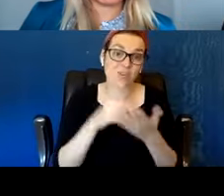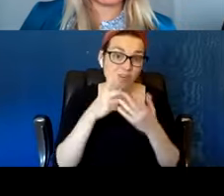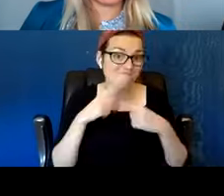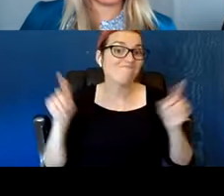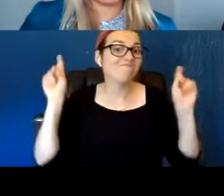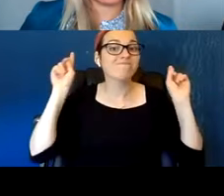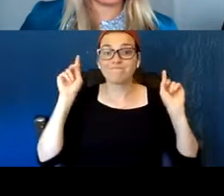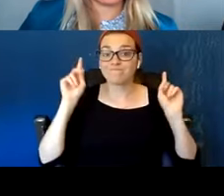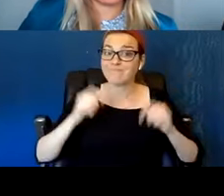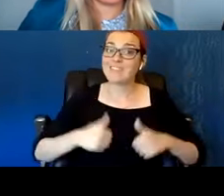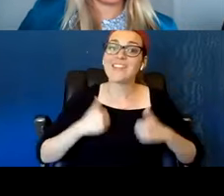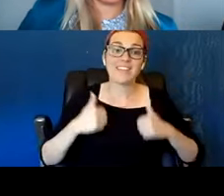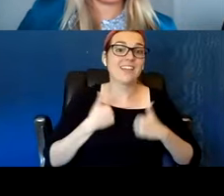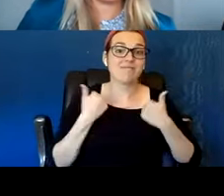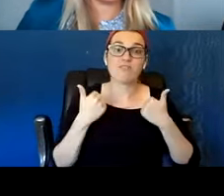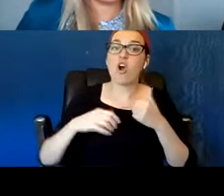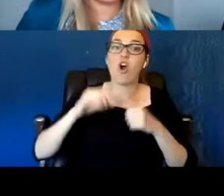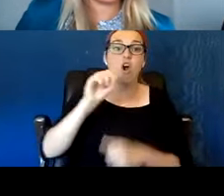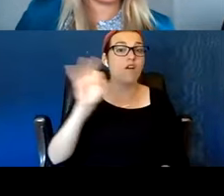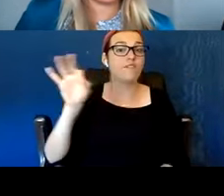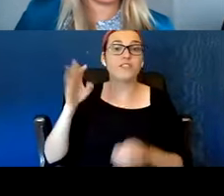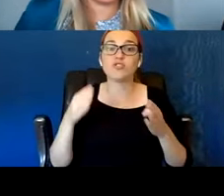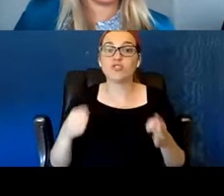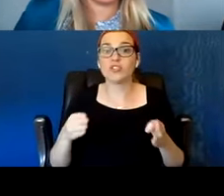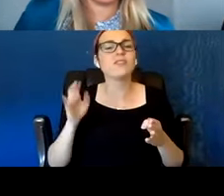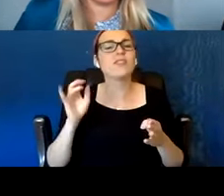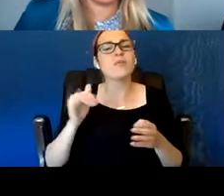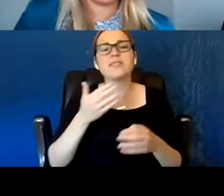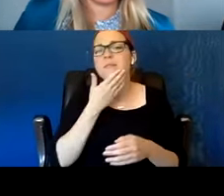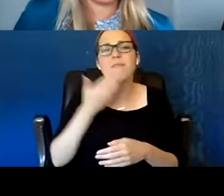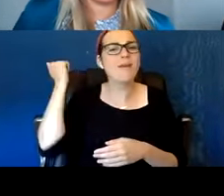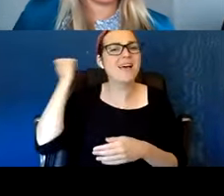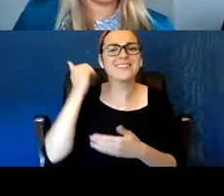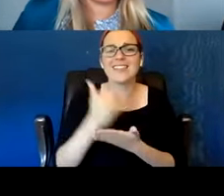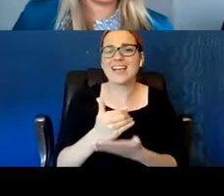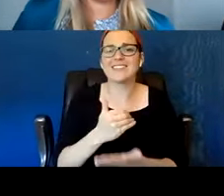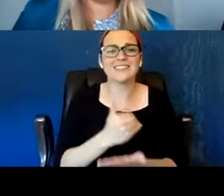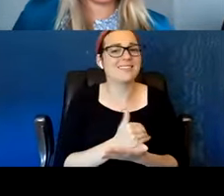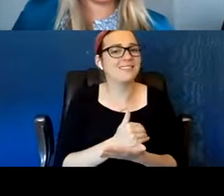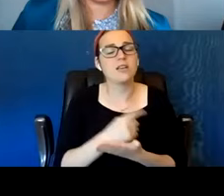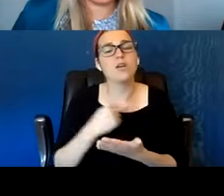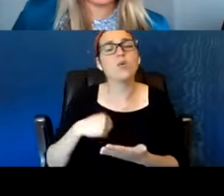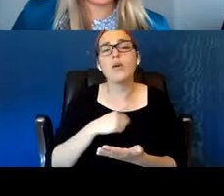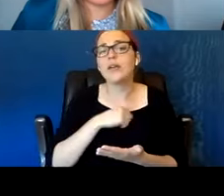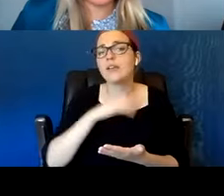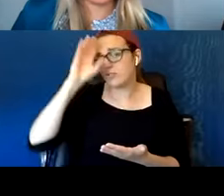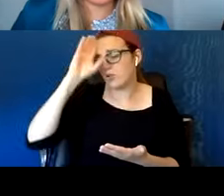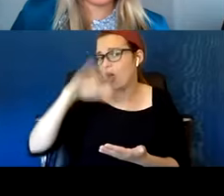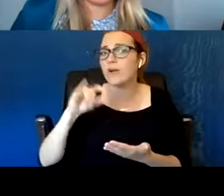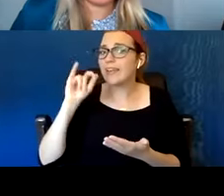And that is like the best lesson. You know when somebody does that, that you are doing the right thing